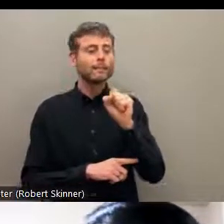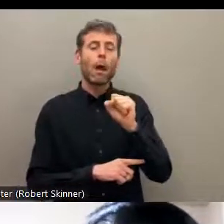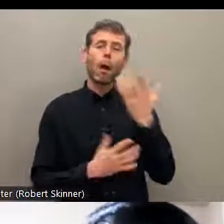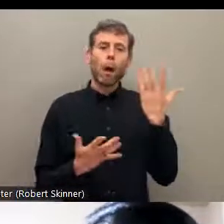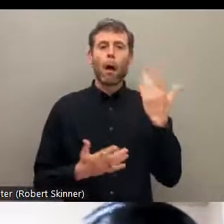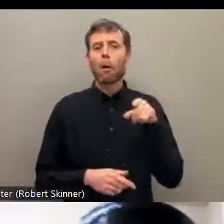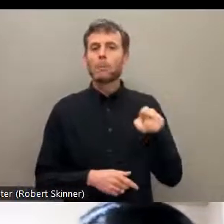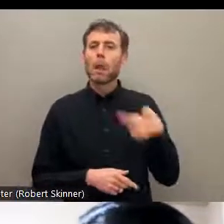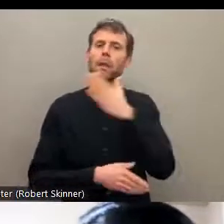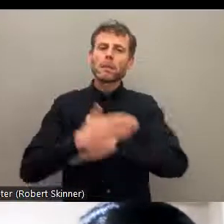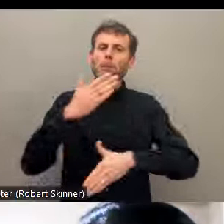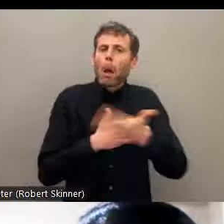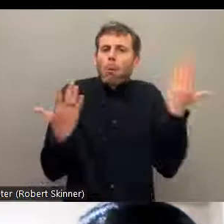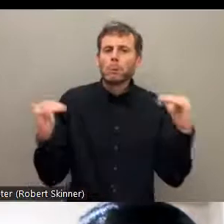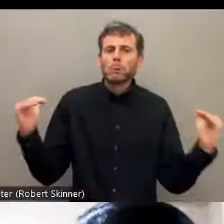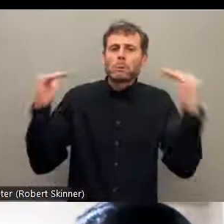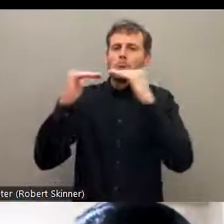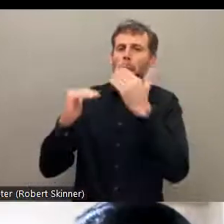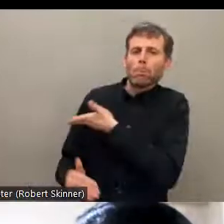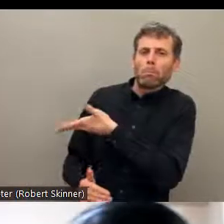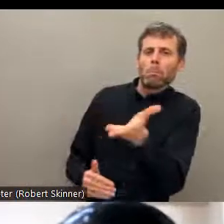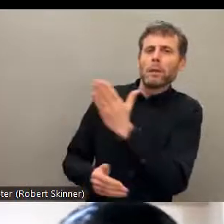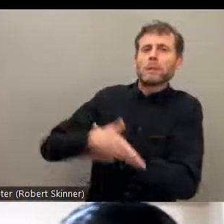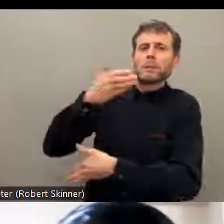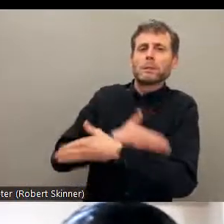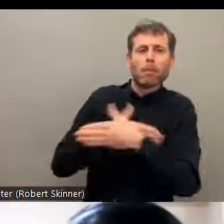they see the Dalit with disabilities comes under Dalit.